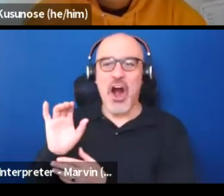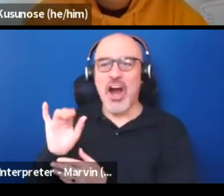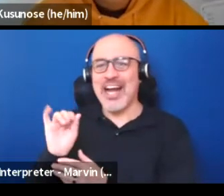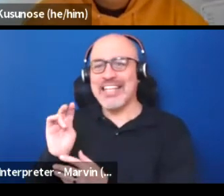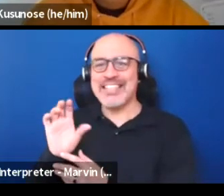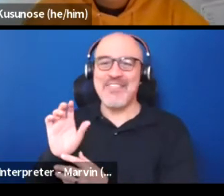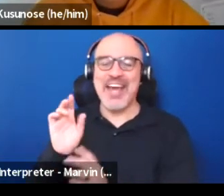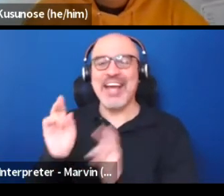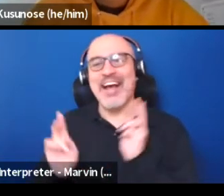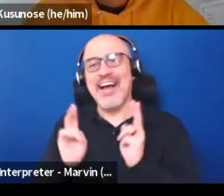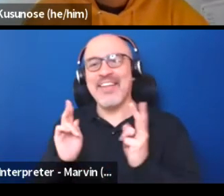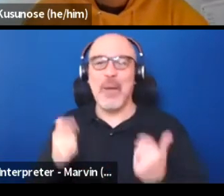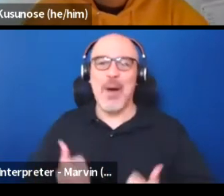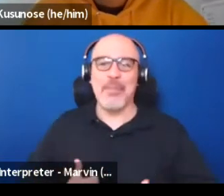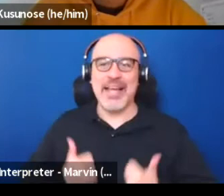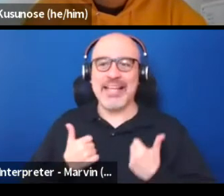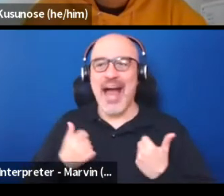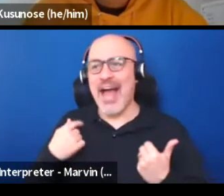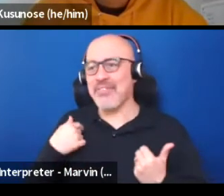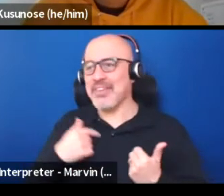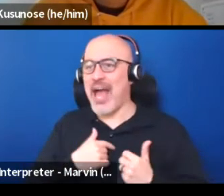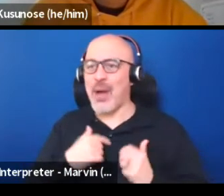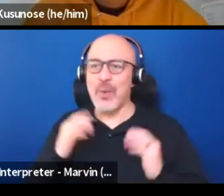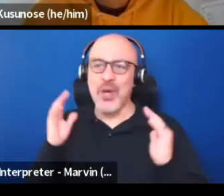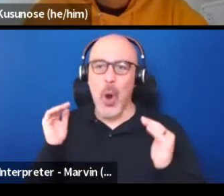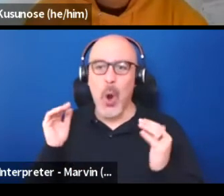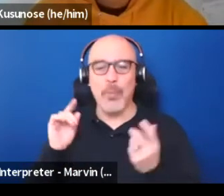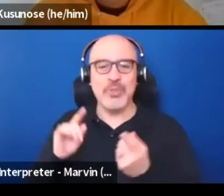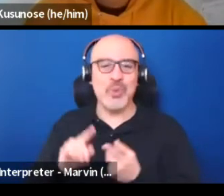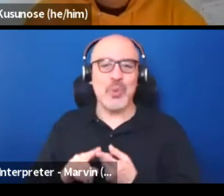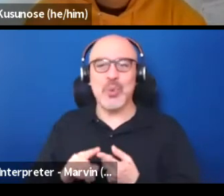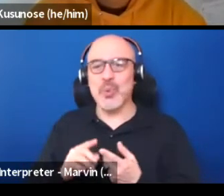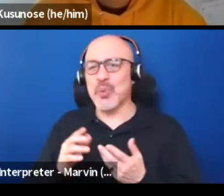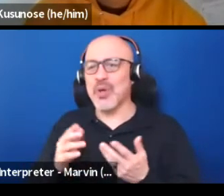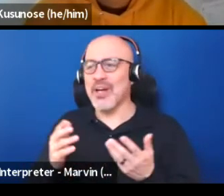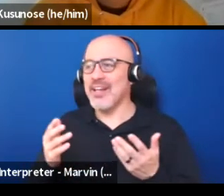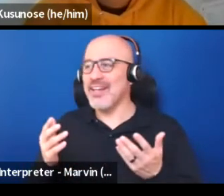that we are hoping to invite into what theater is